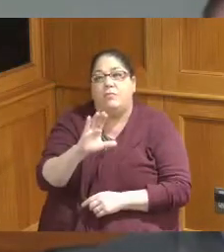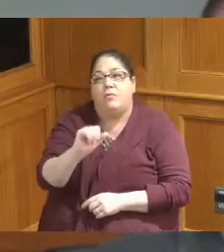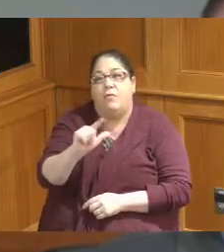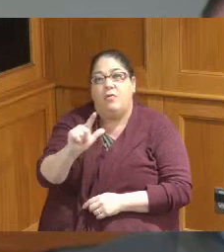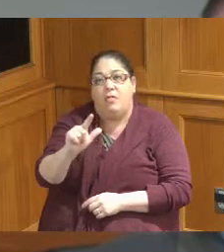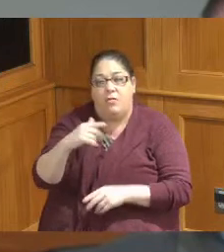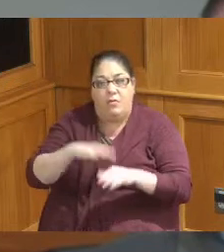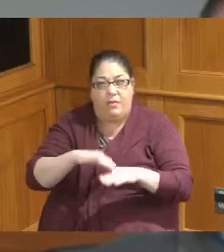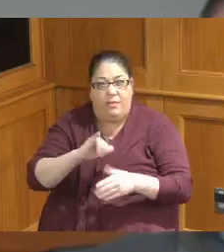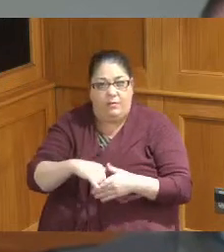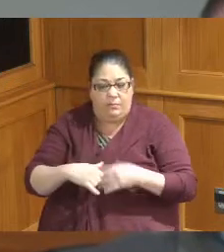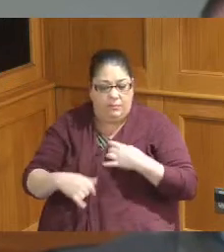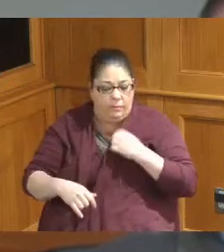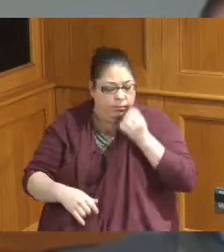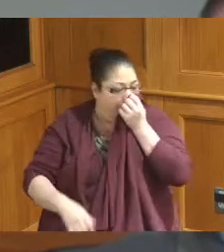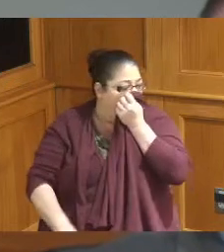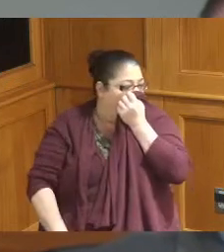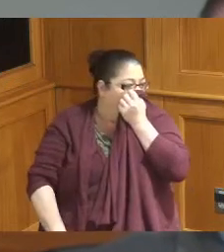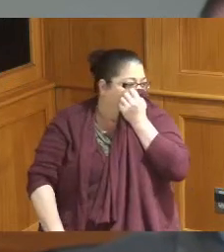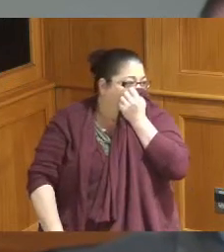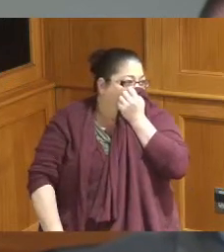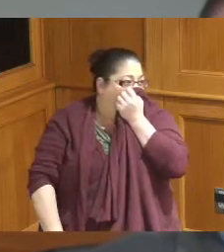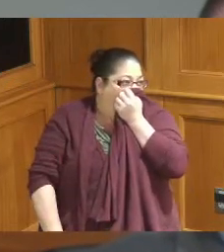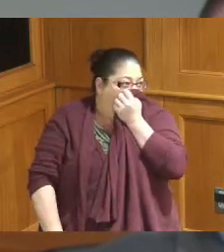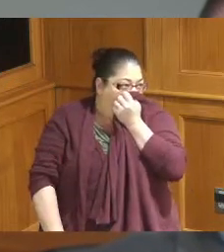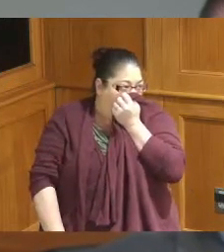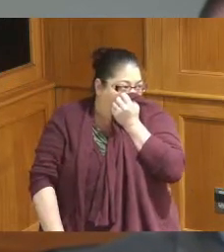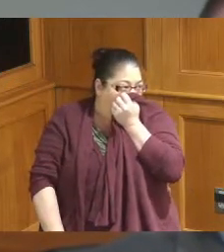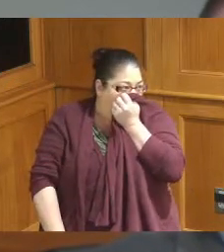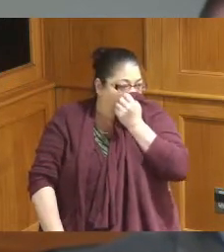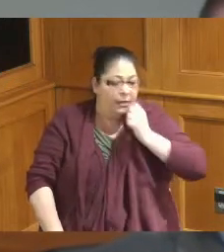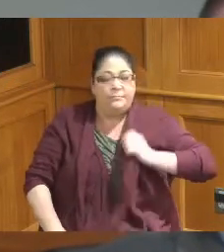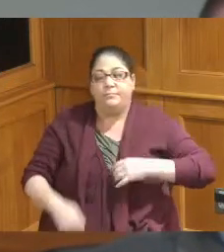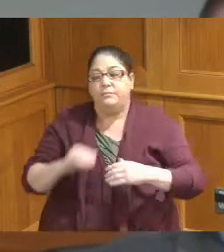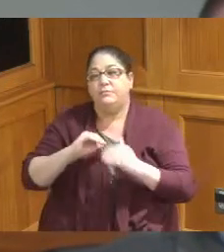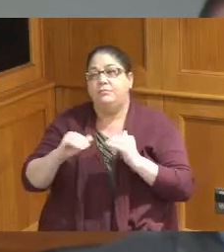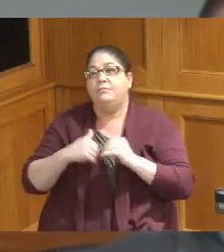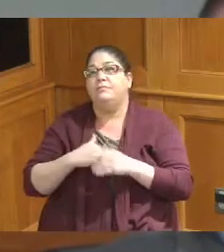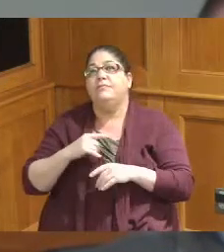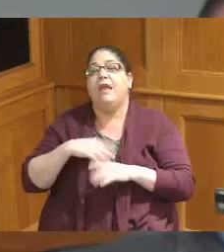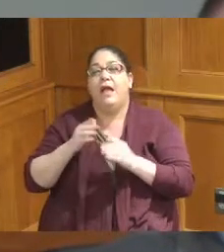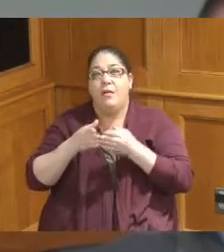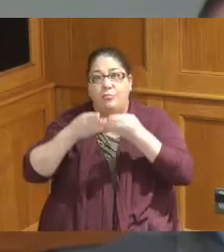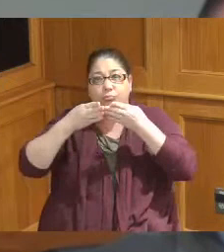during that time there's a broader financing to occur as we heard about on Tuesday perhaps